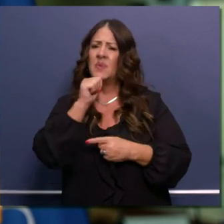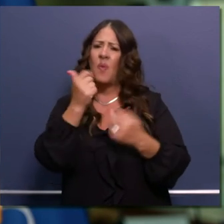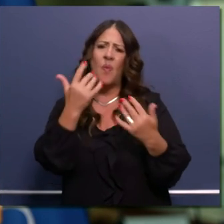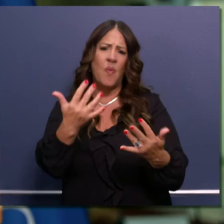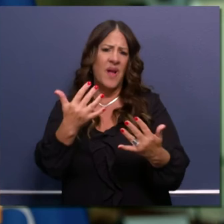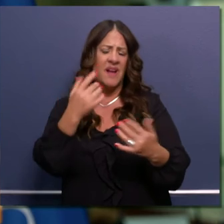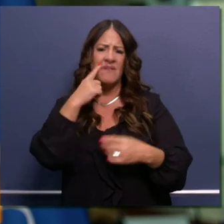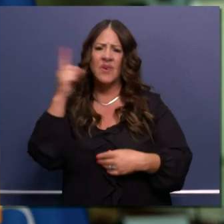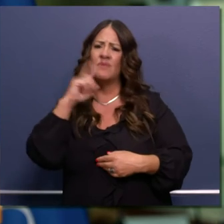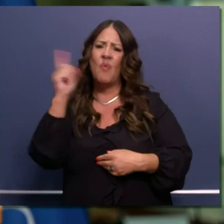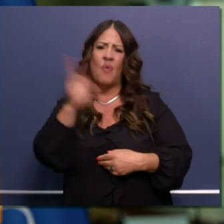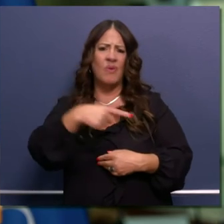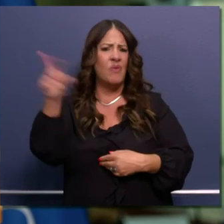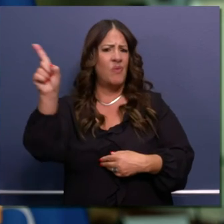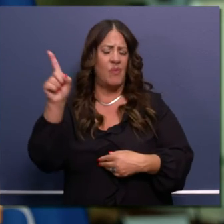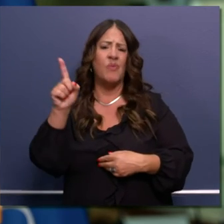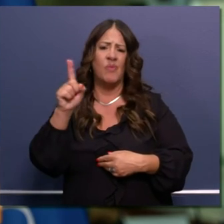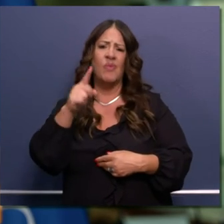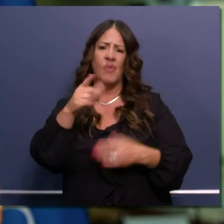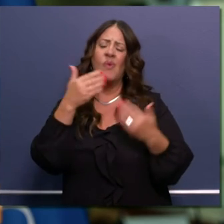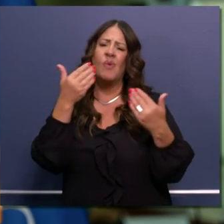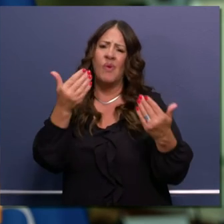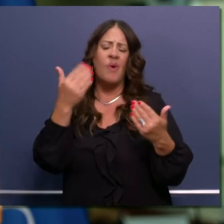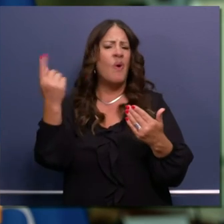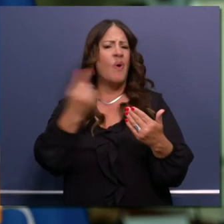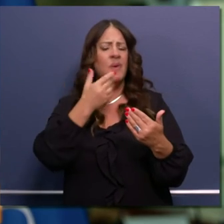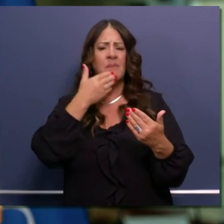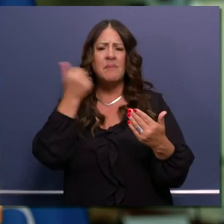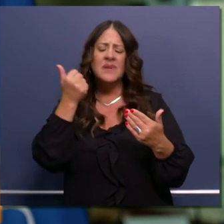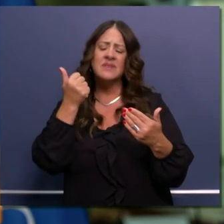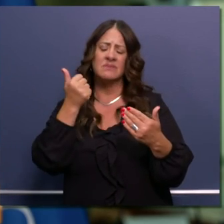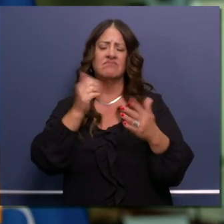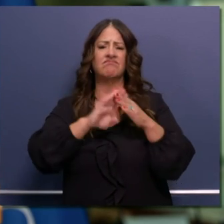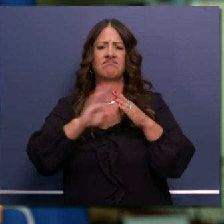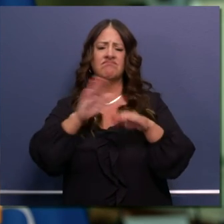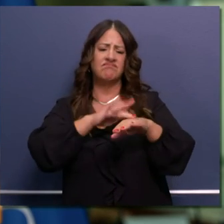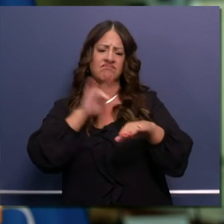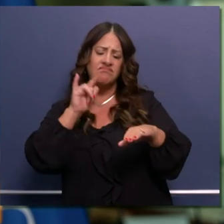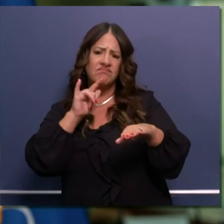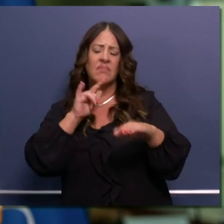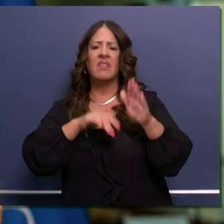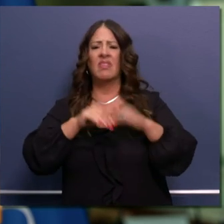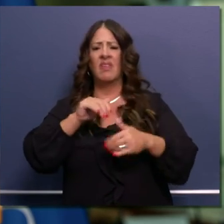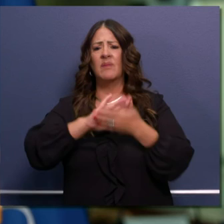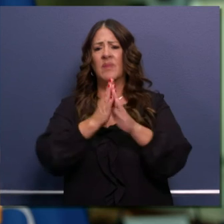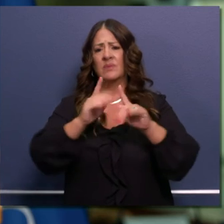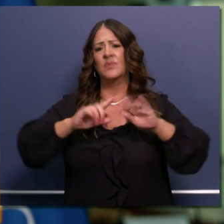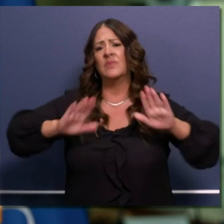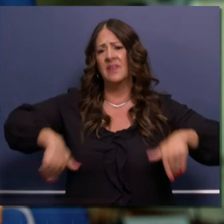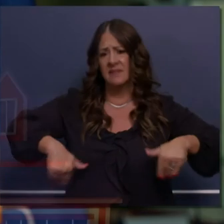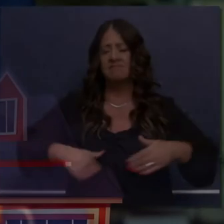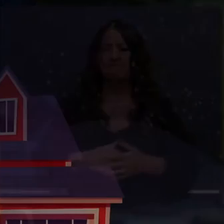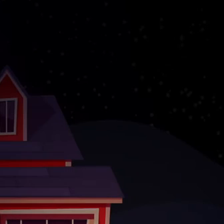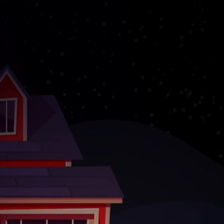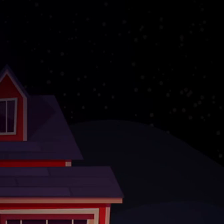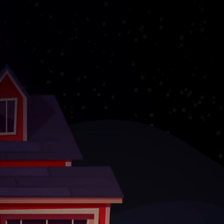a formal notification. It is always better to evacuate too early than too late. Remember.